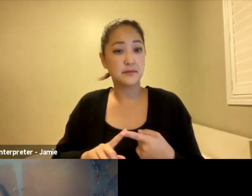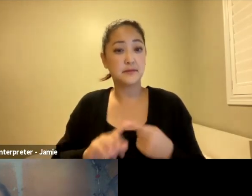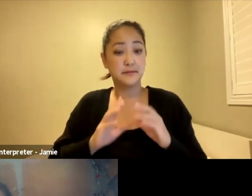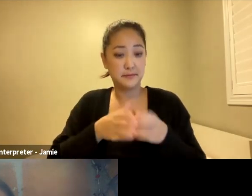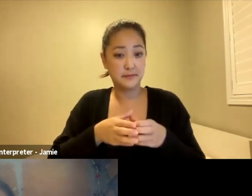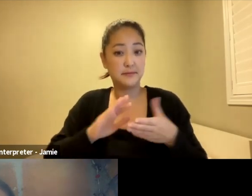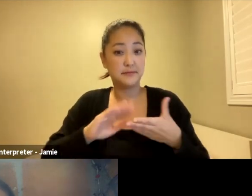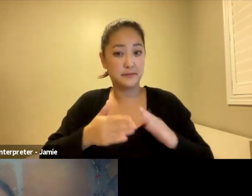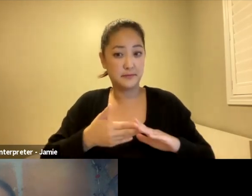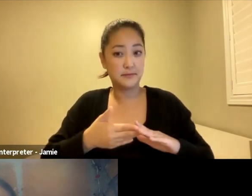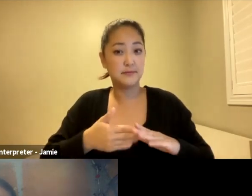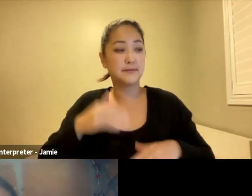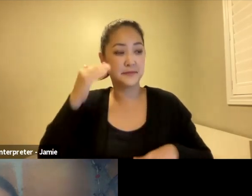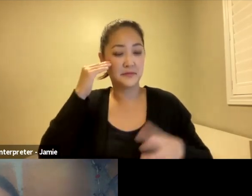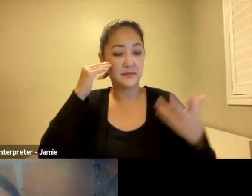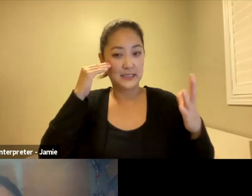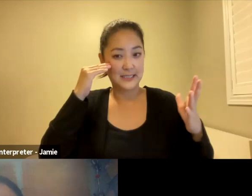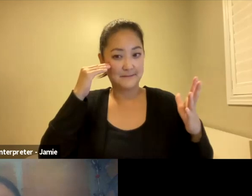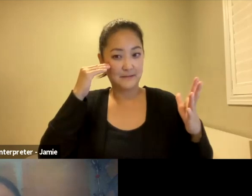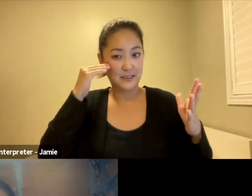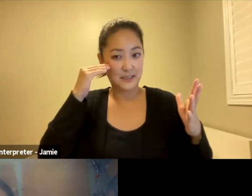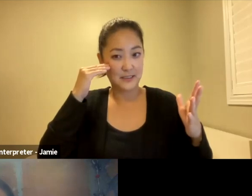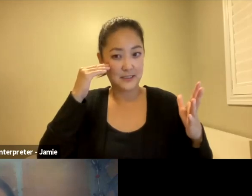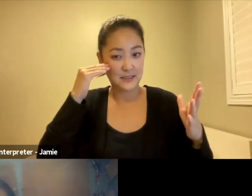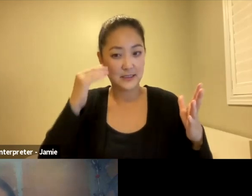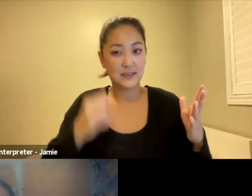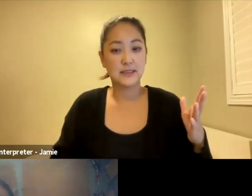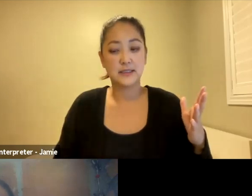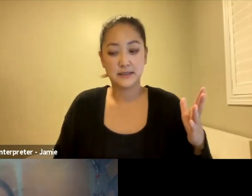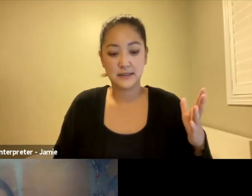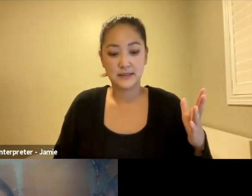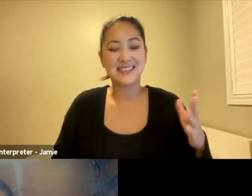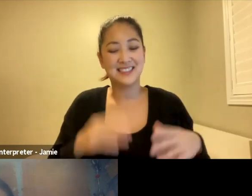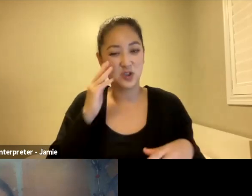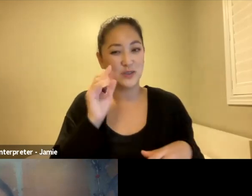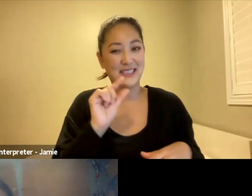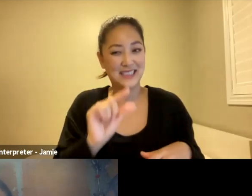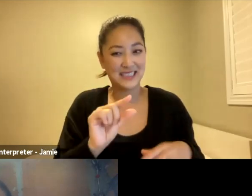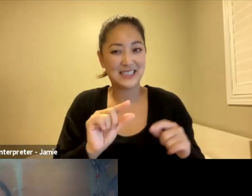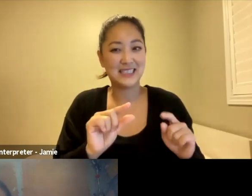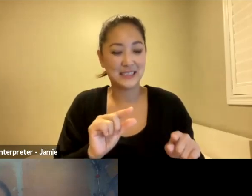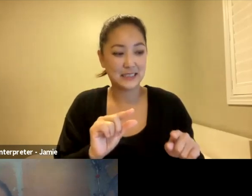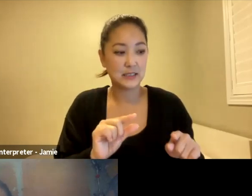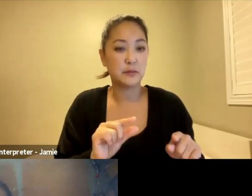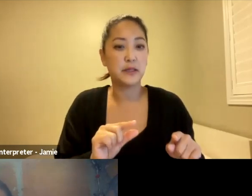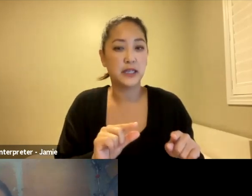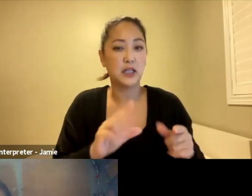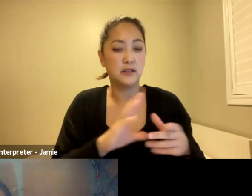I knew already a bit of mythology, and I knew Iwianch and I knew